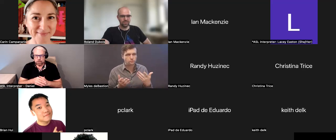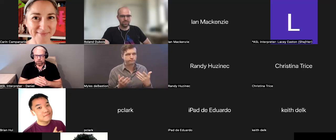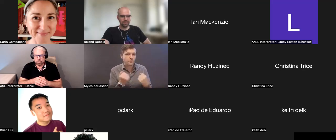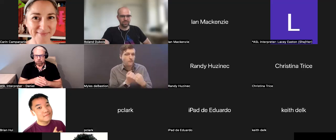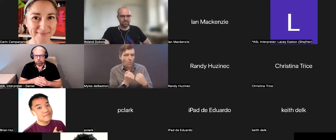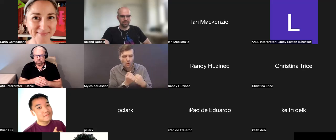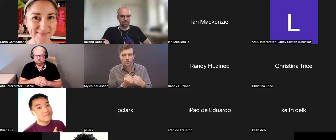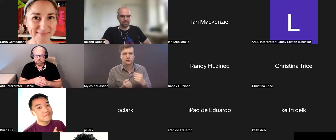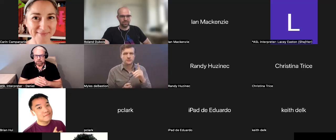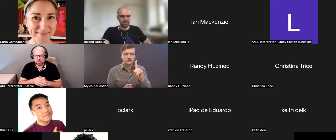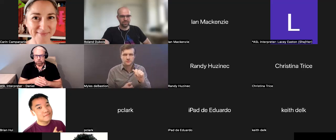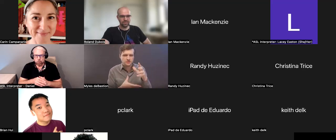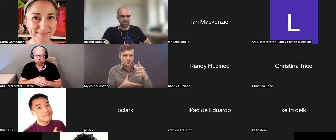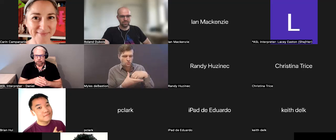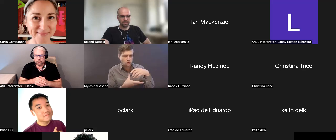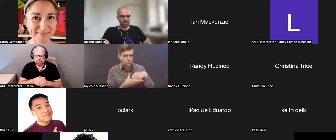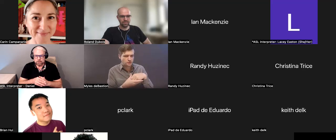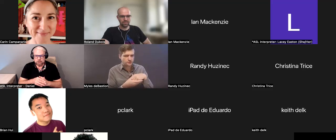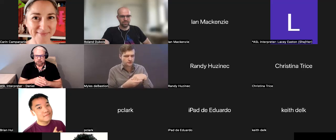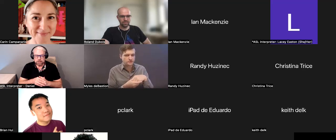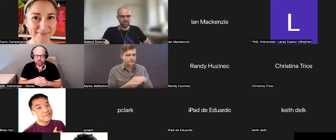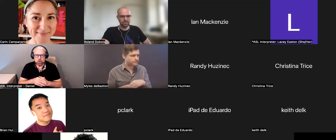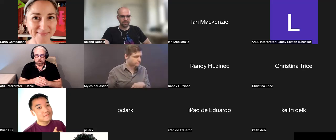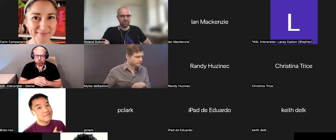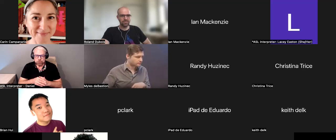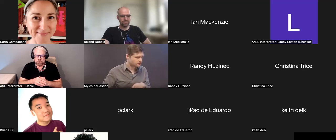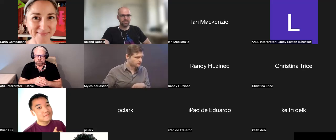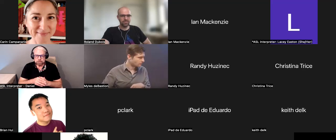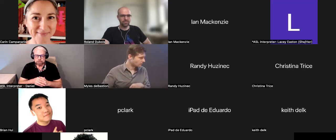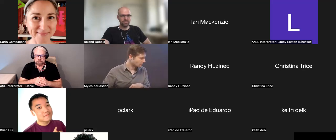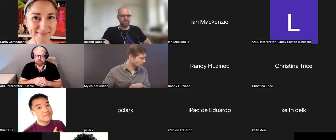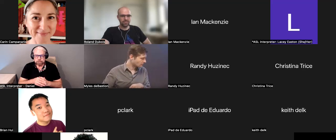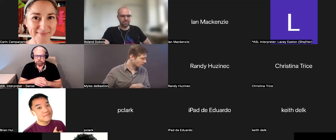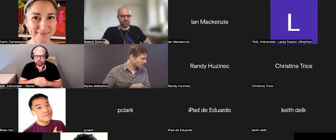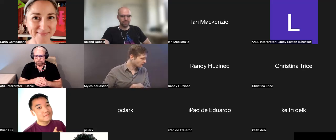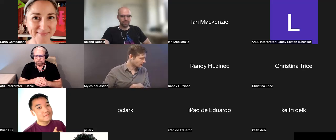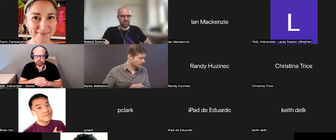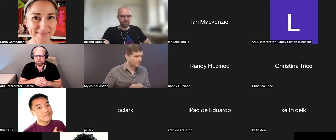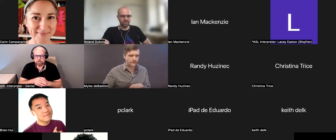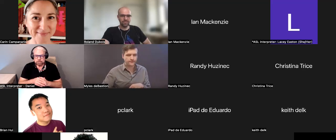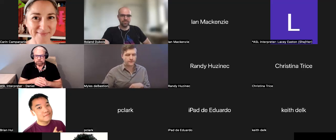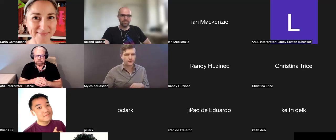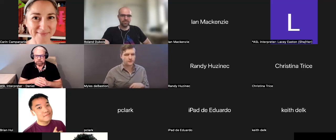the goal is a disability inclusion. -- the goal is supporting disability inclusion.